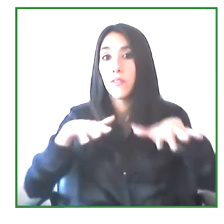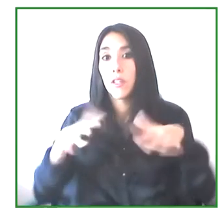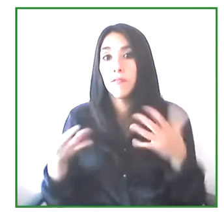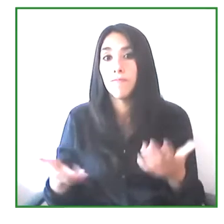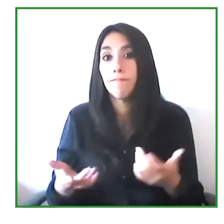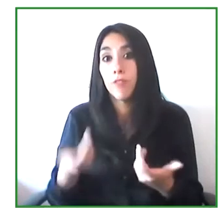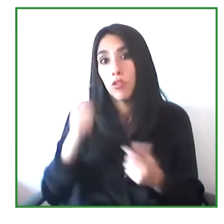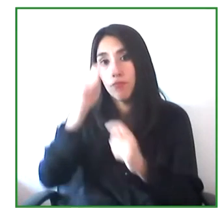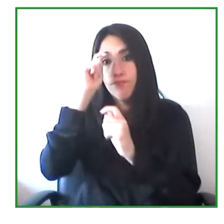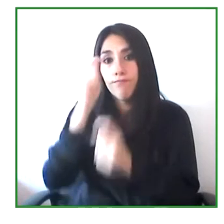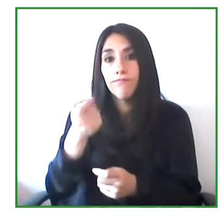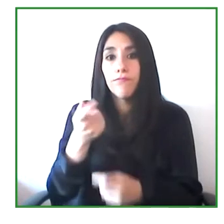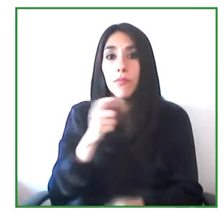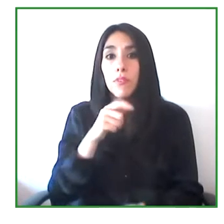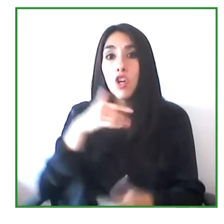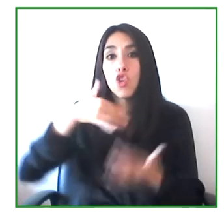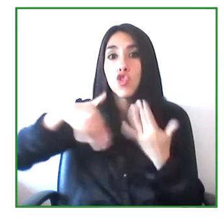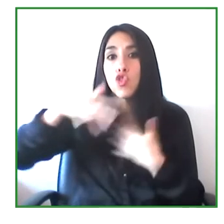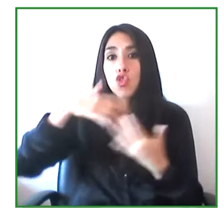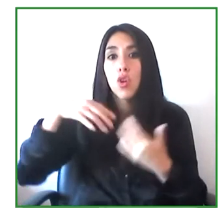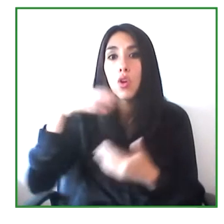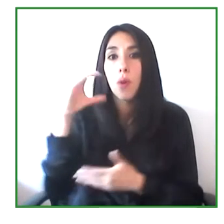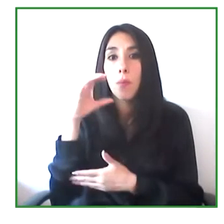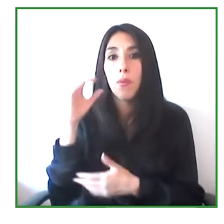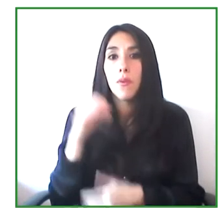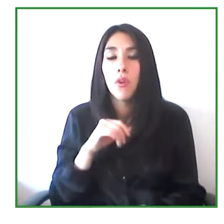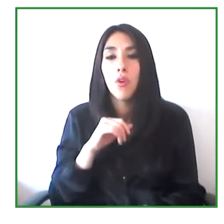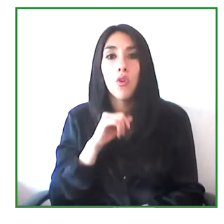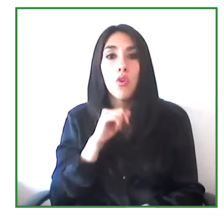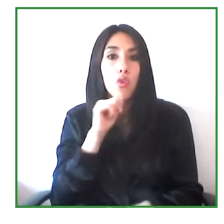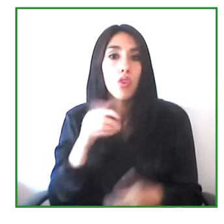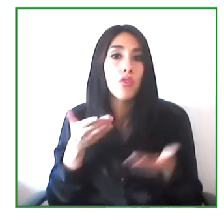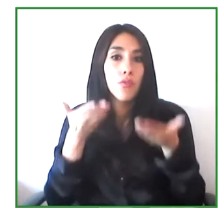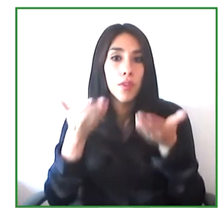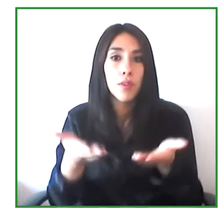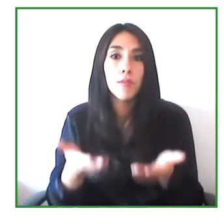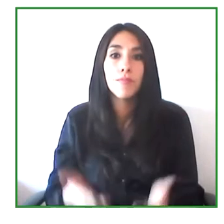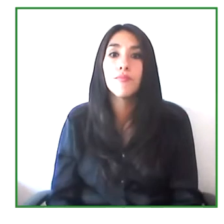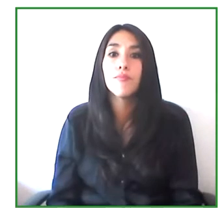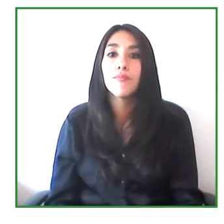And because there are no resources in Colombia that are sufficient